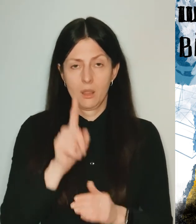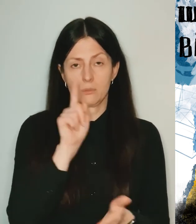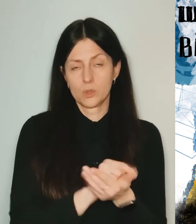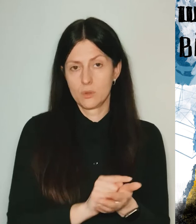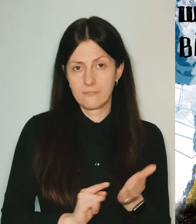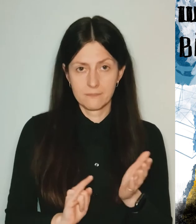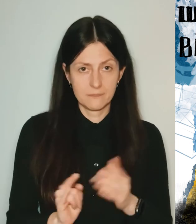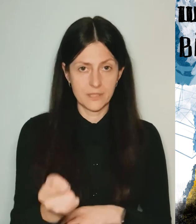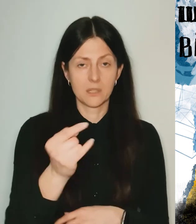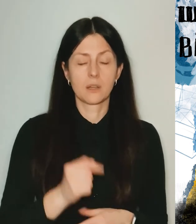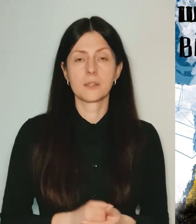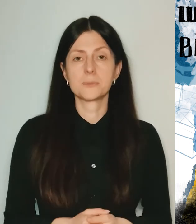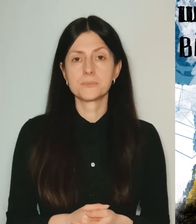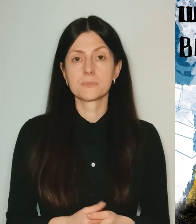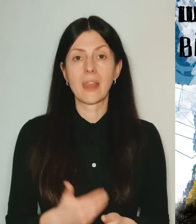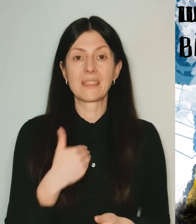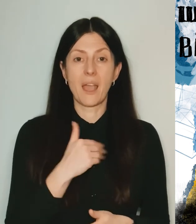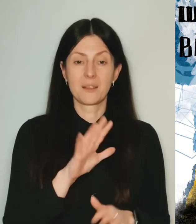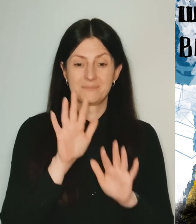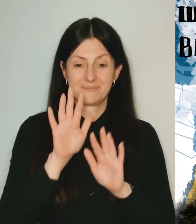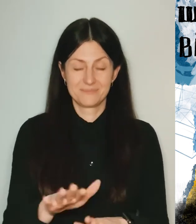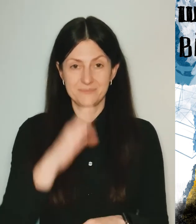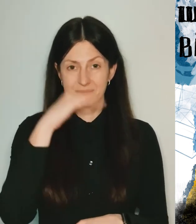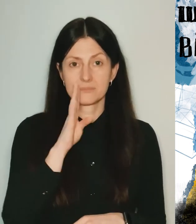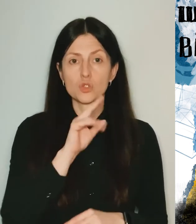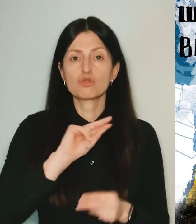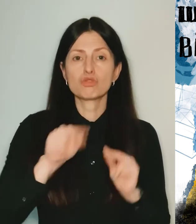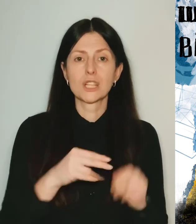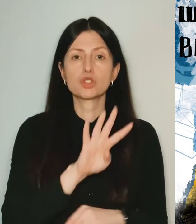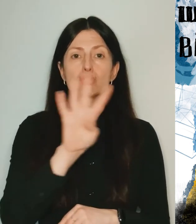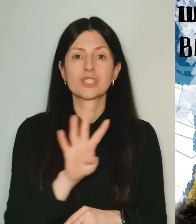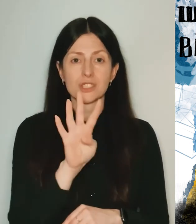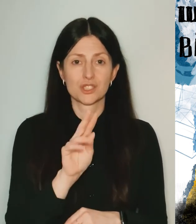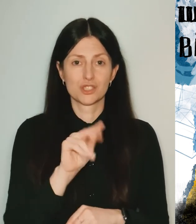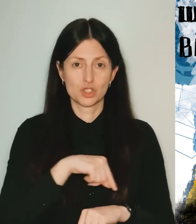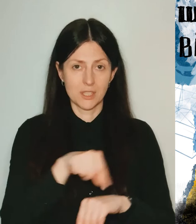Well, generally I got there 4 hours after the morning call.